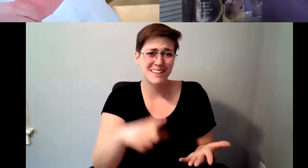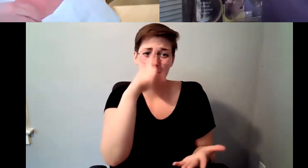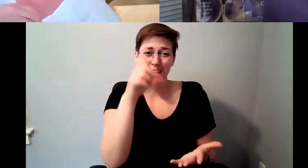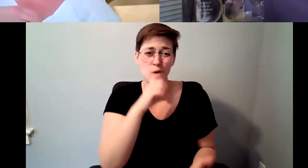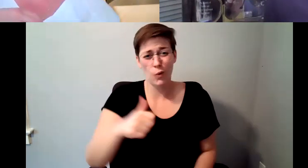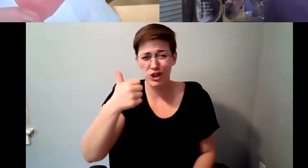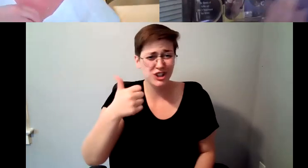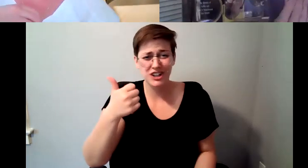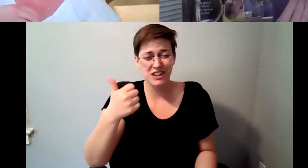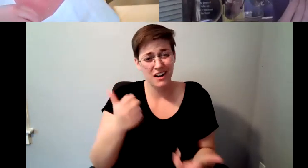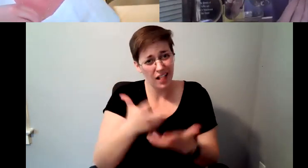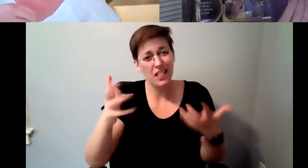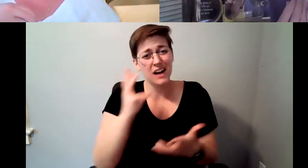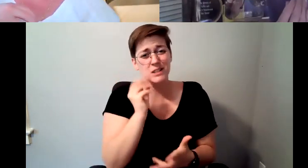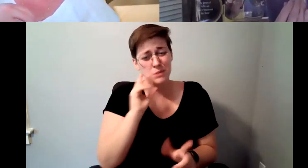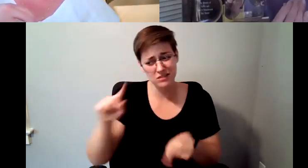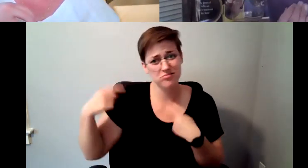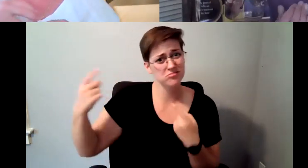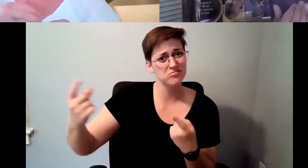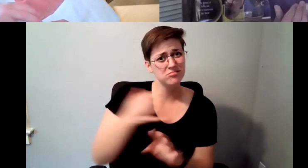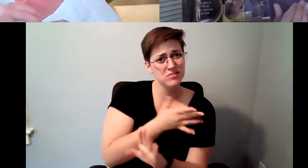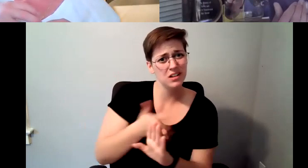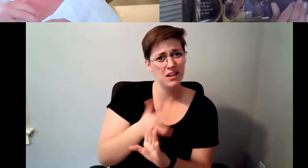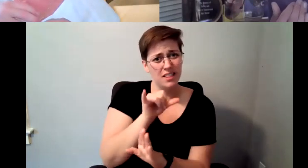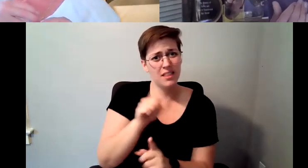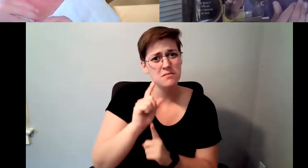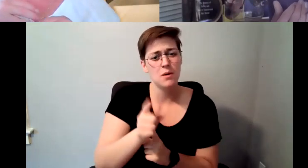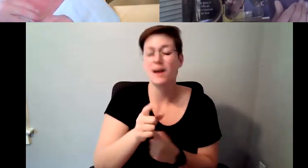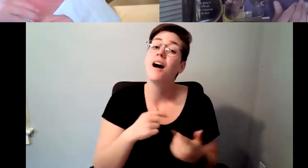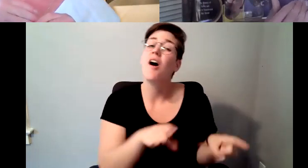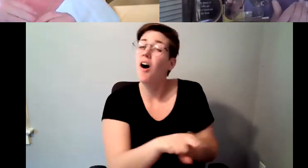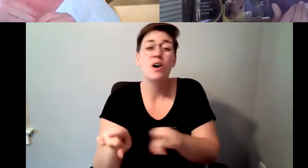and and and because I was never I was never shy I very clearly.